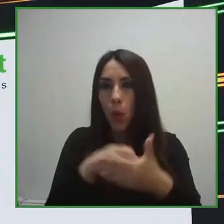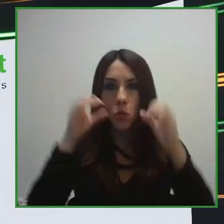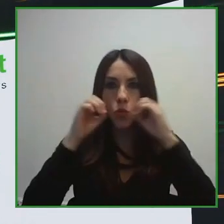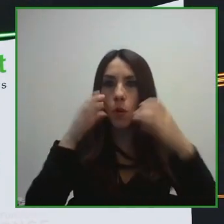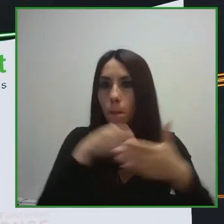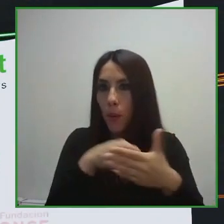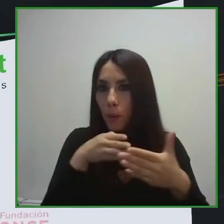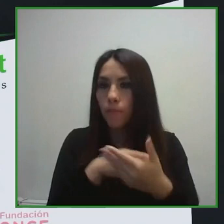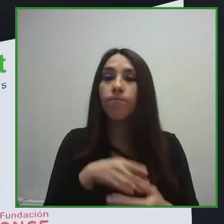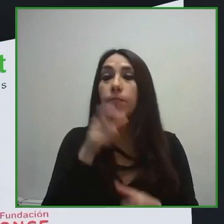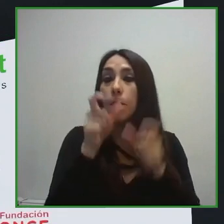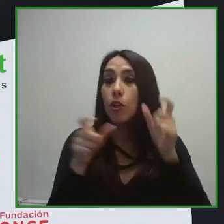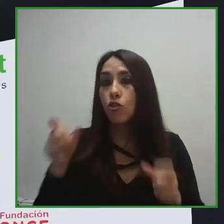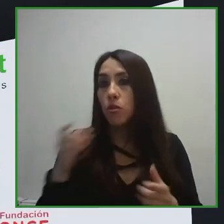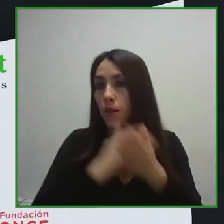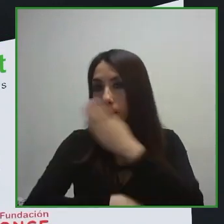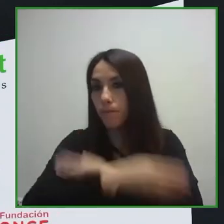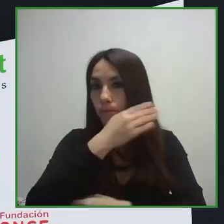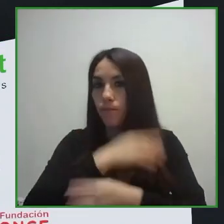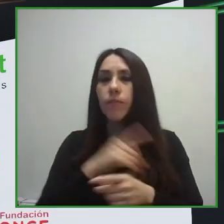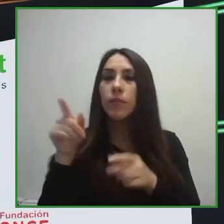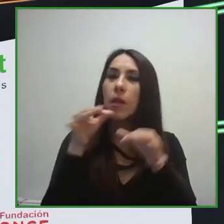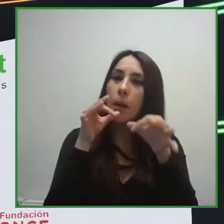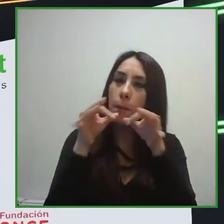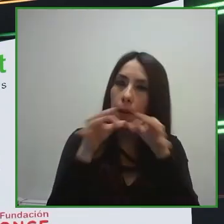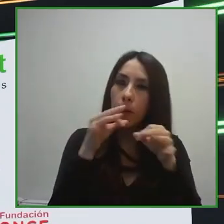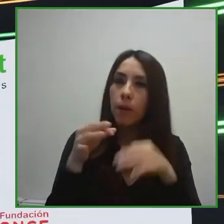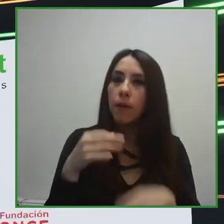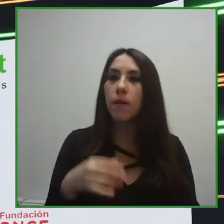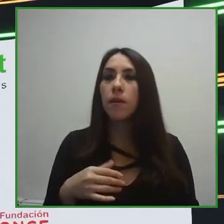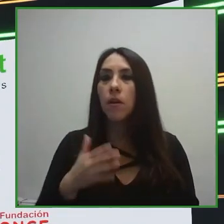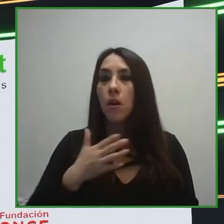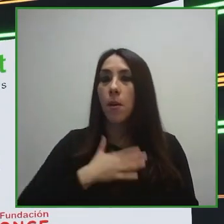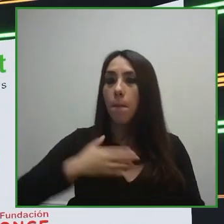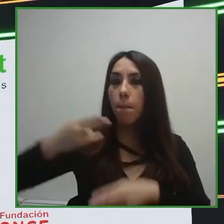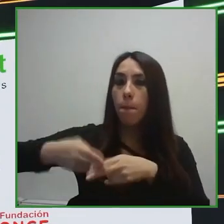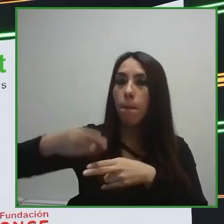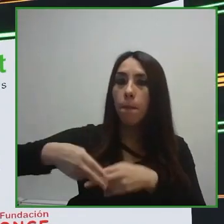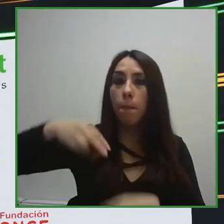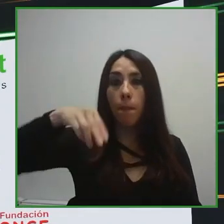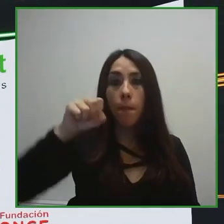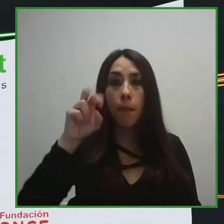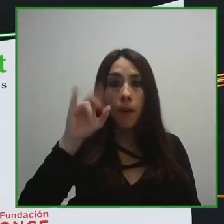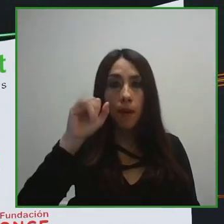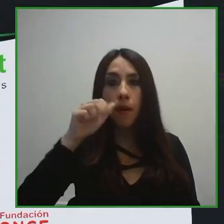As you said, I am Maria Ignacia Rodriguez. I am a white woman of average height,